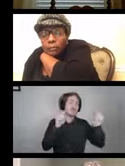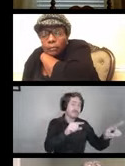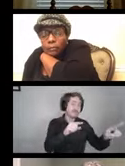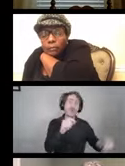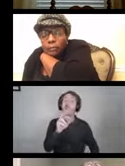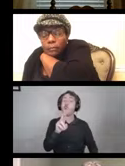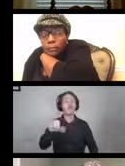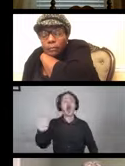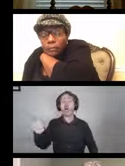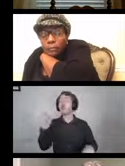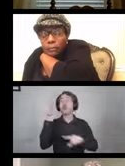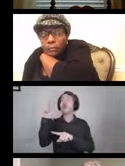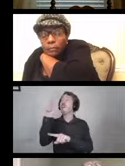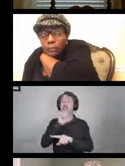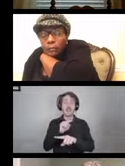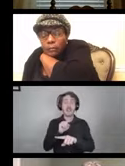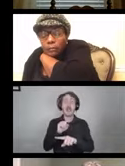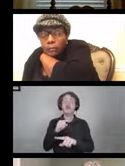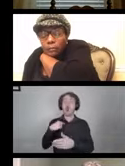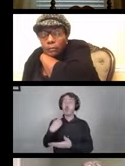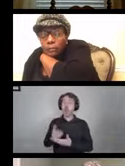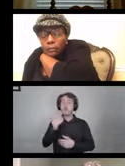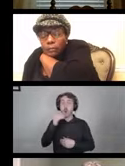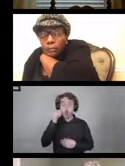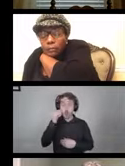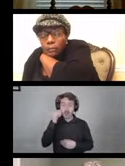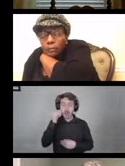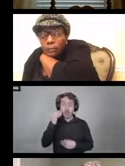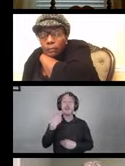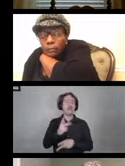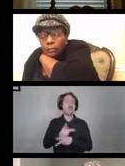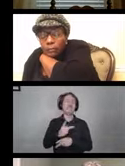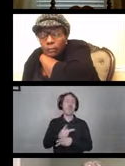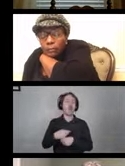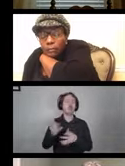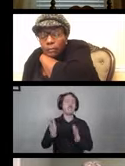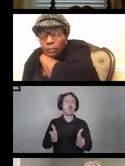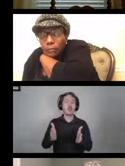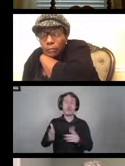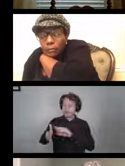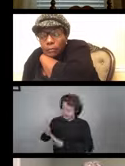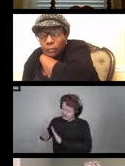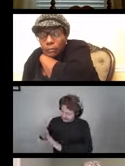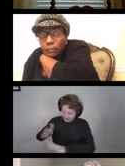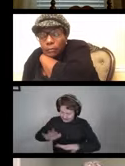as soon as I get home, my caregivers help me wipe down joysticks and important pieces